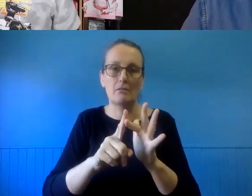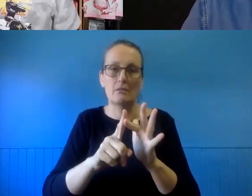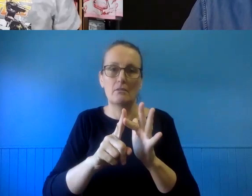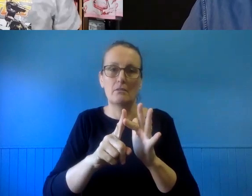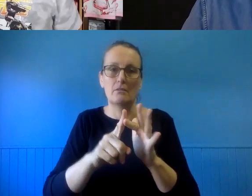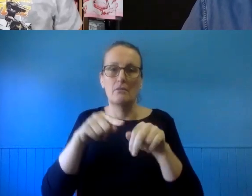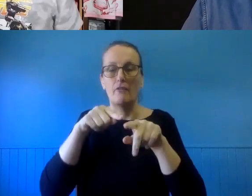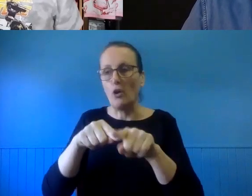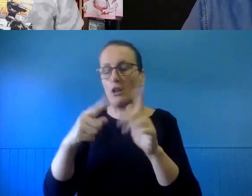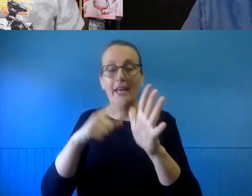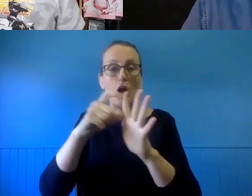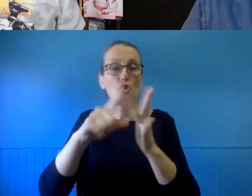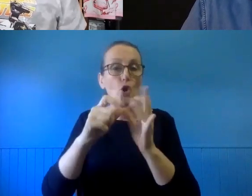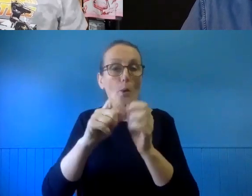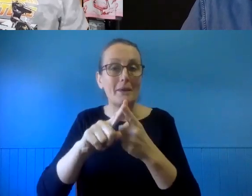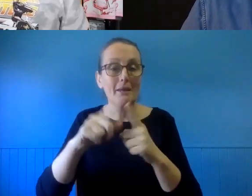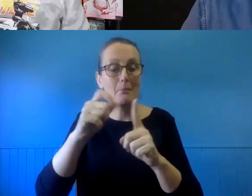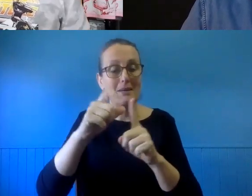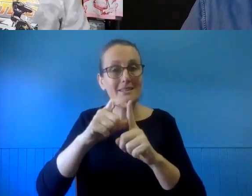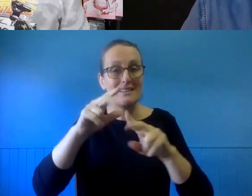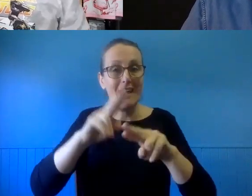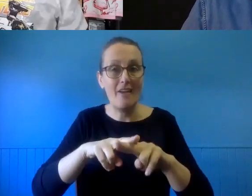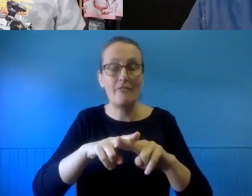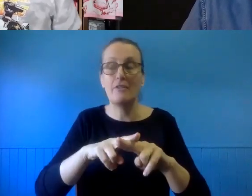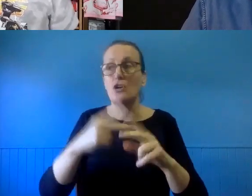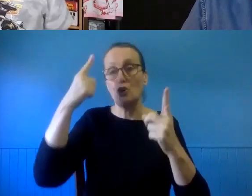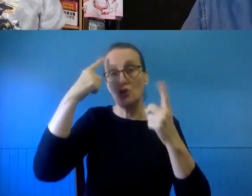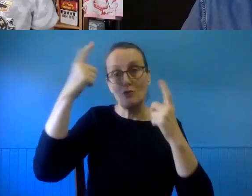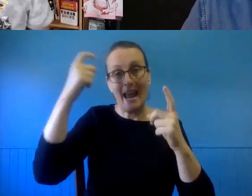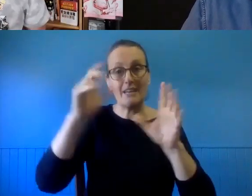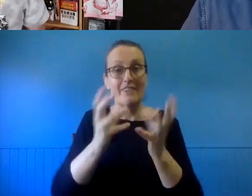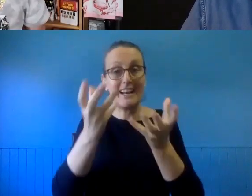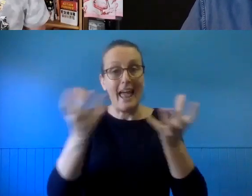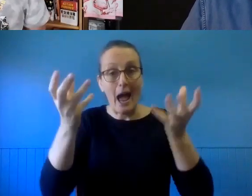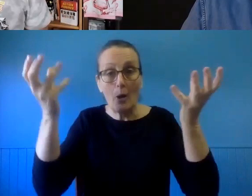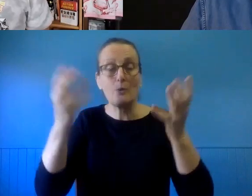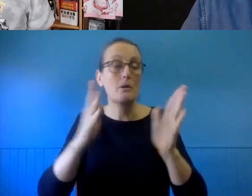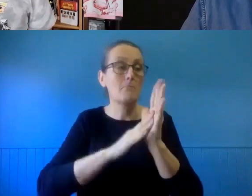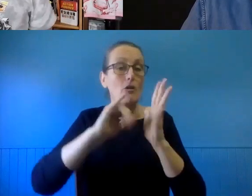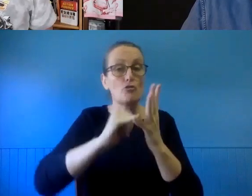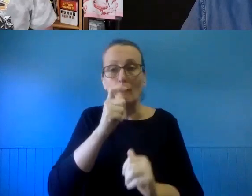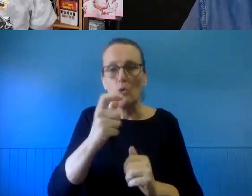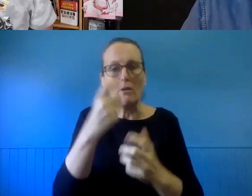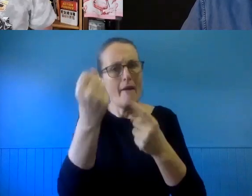Adobe PDF system, Creative Cloud and things like Microsoft Word. KEVIN